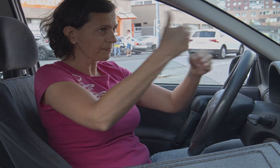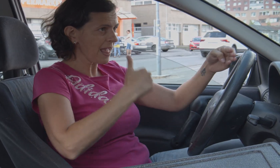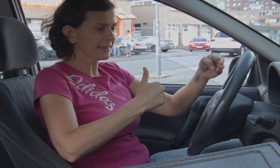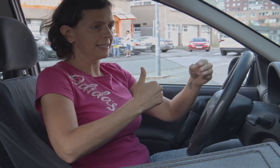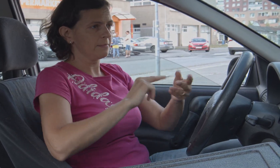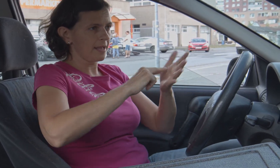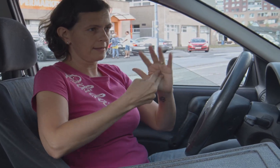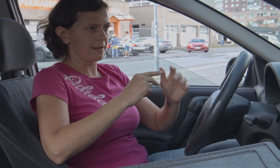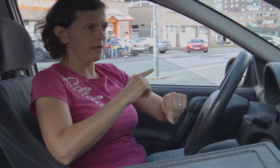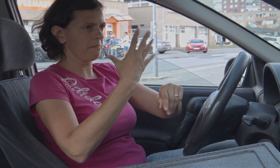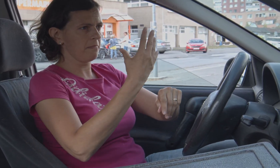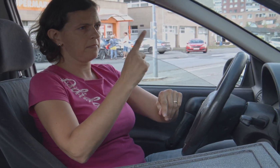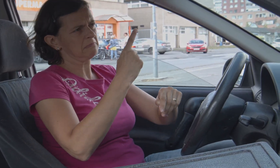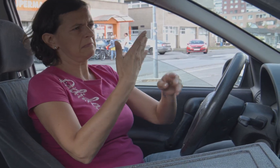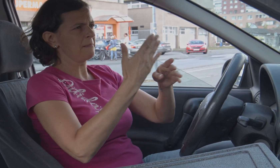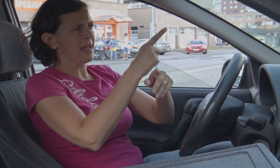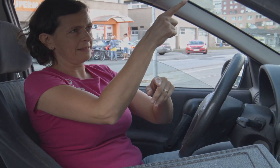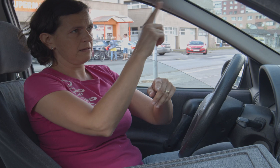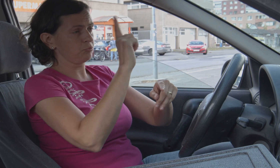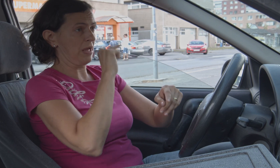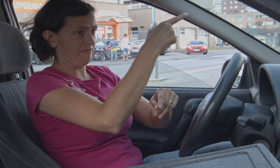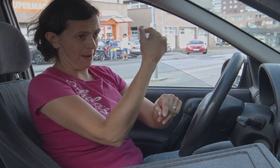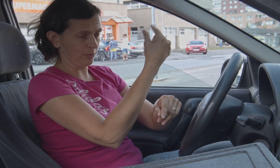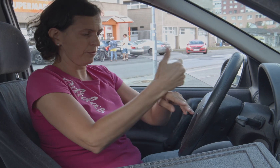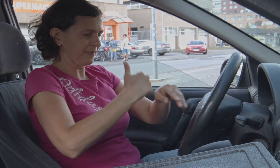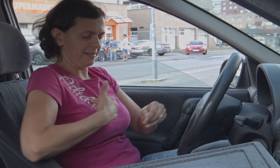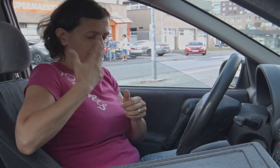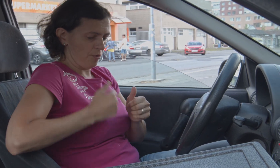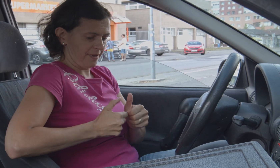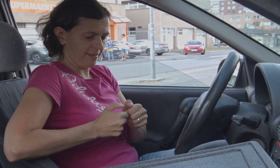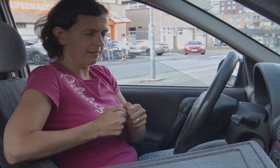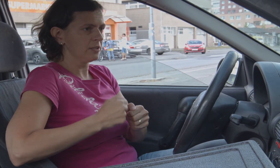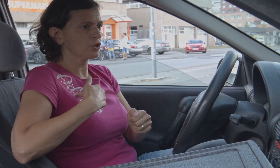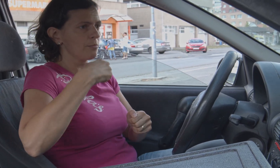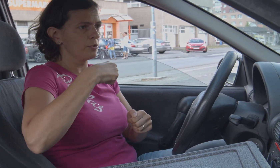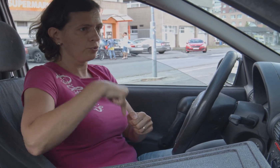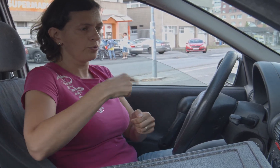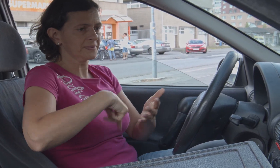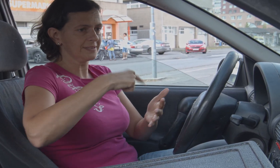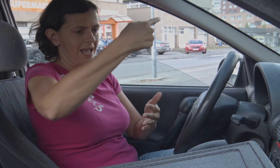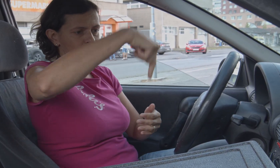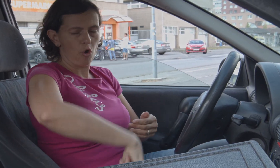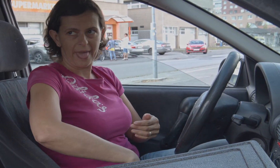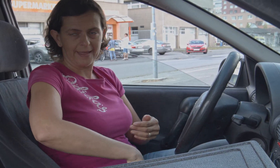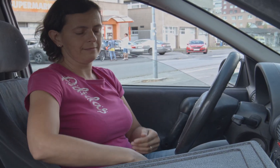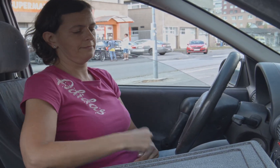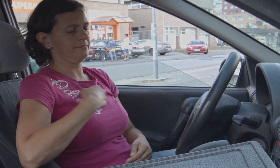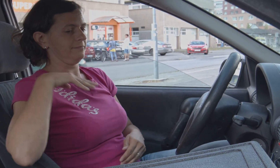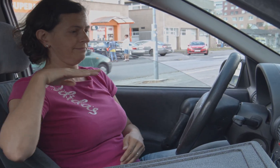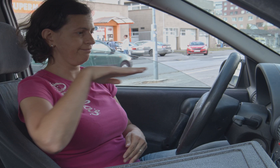where ordered the pizza, about 2-5 minutes before I write an SMS immediately that I am here, and I ask them to come downstairs and take the pizza.